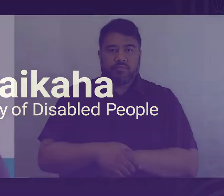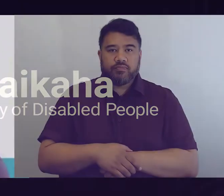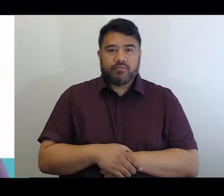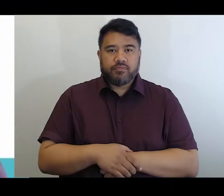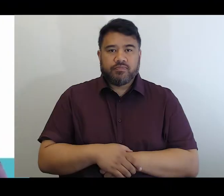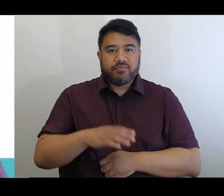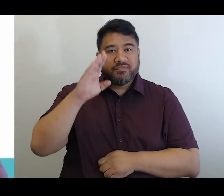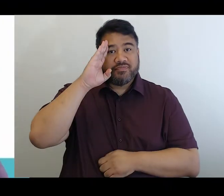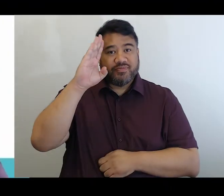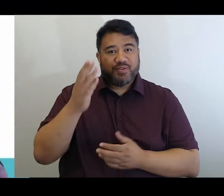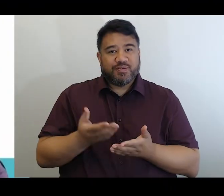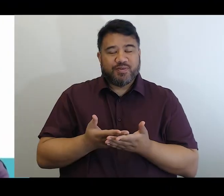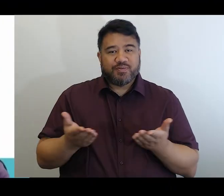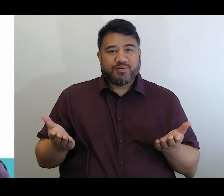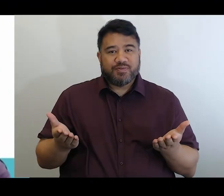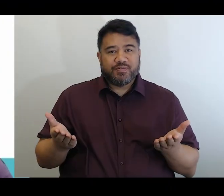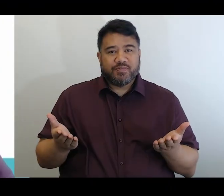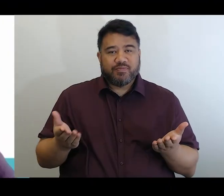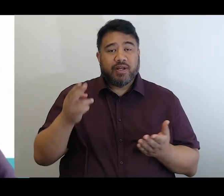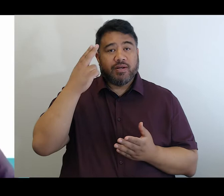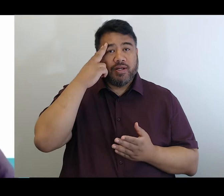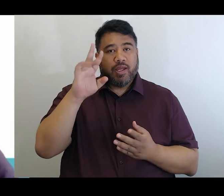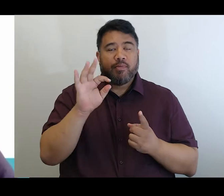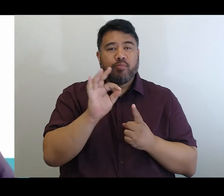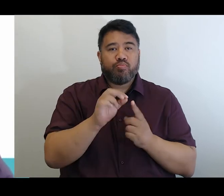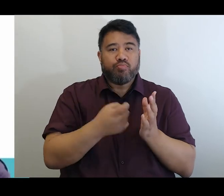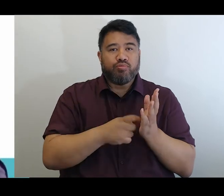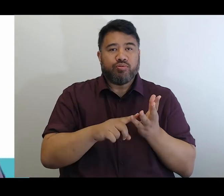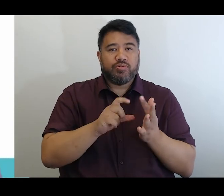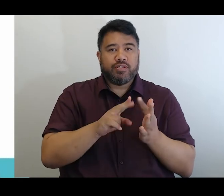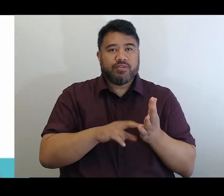Tēnā koutou I'm Prudence Walker. Your facilitator for the Q&A this evening.